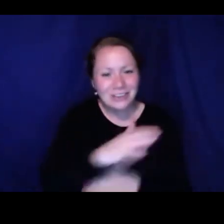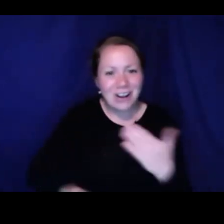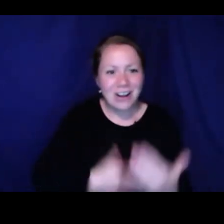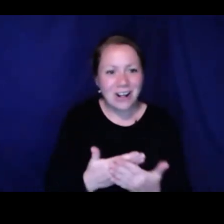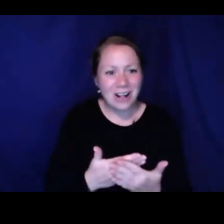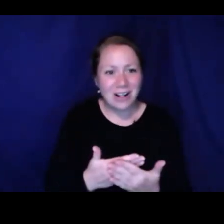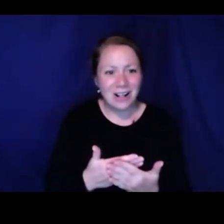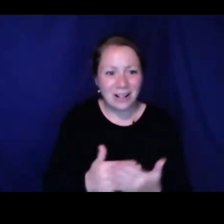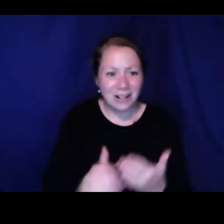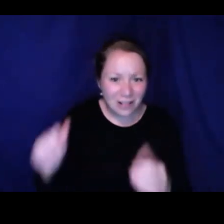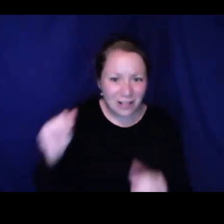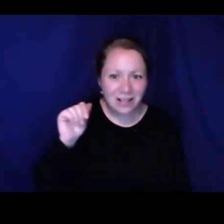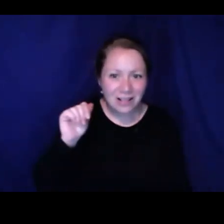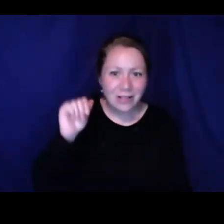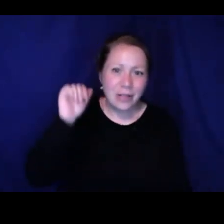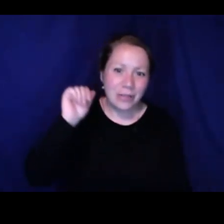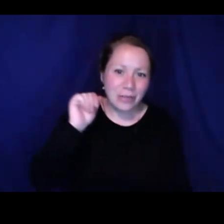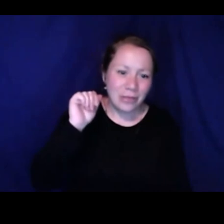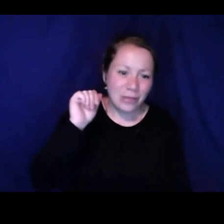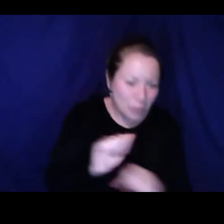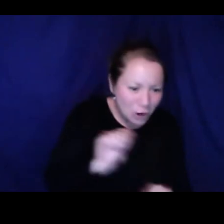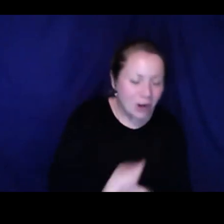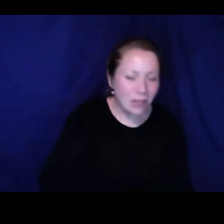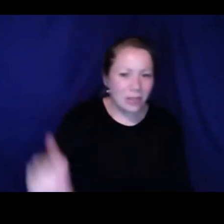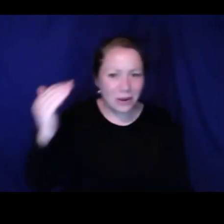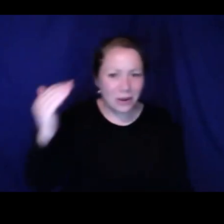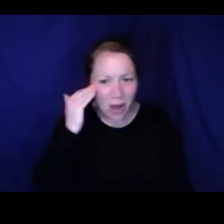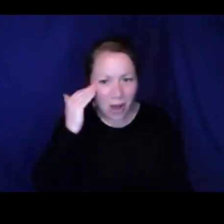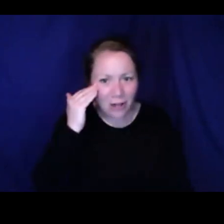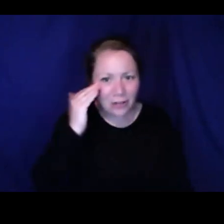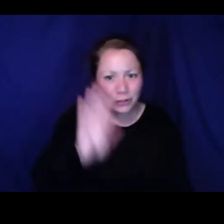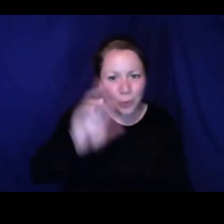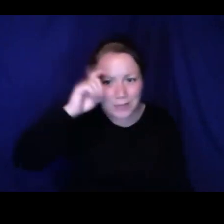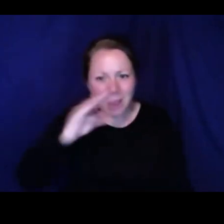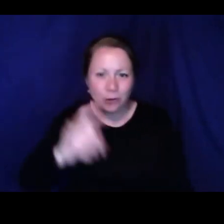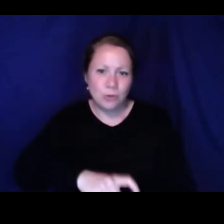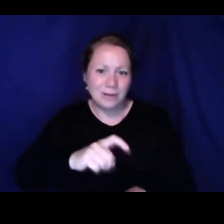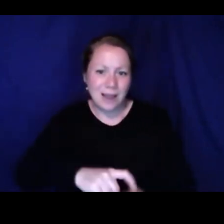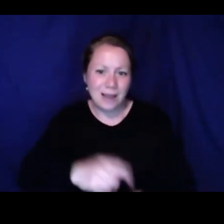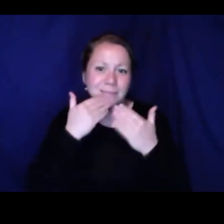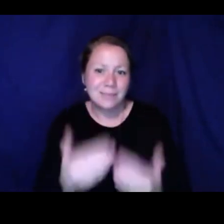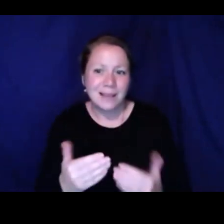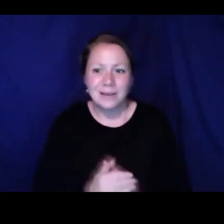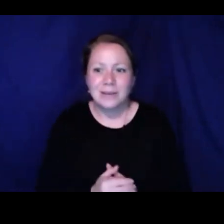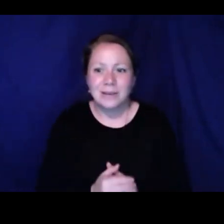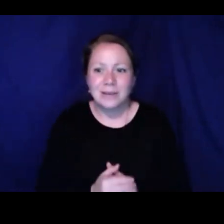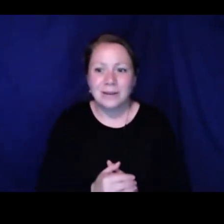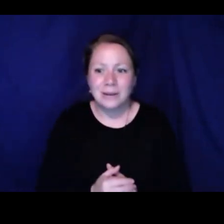dream come true. Thank you so much for all the